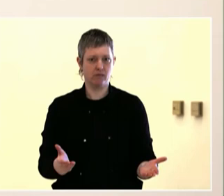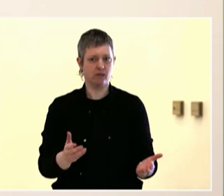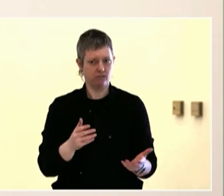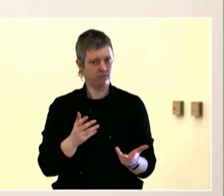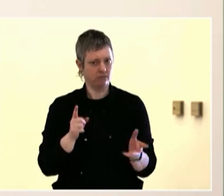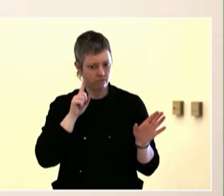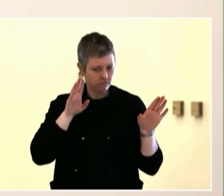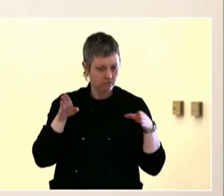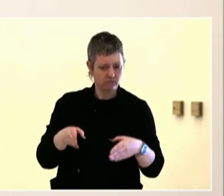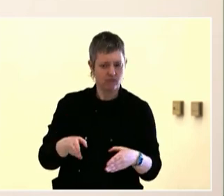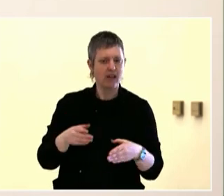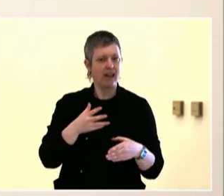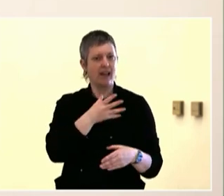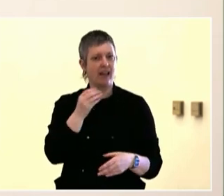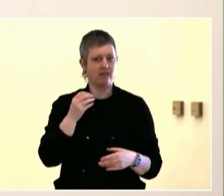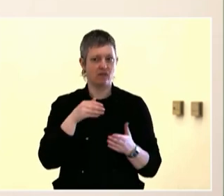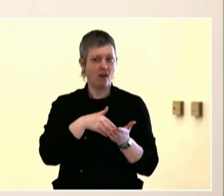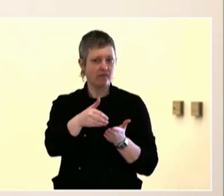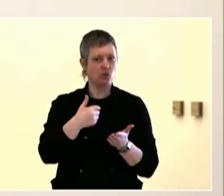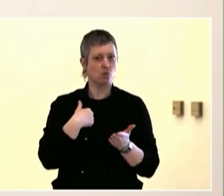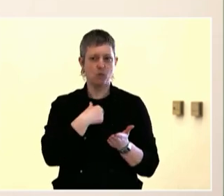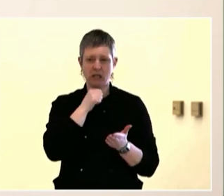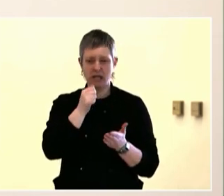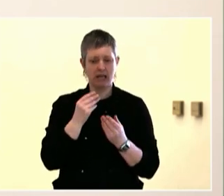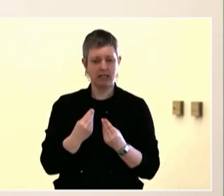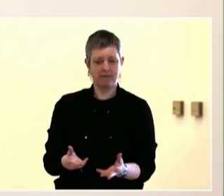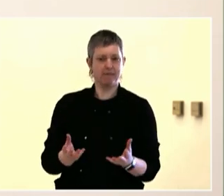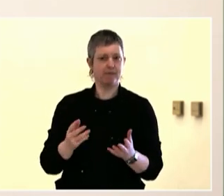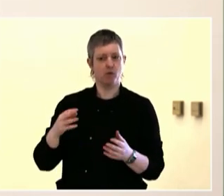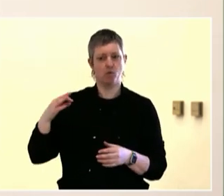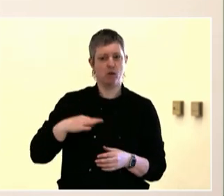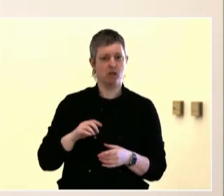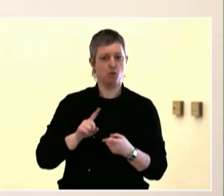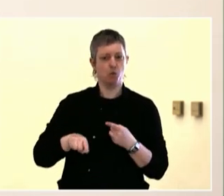Nice mingling! People did really well today!